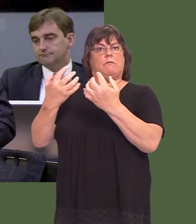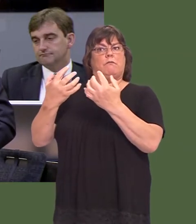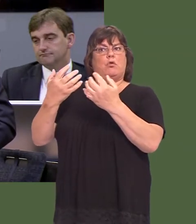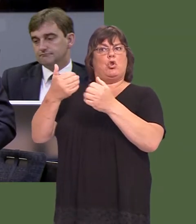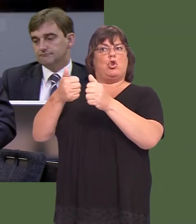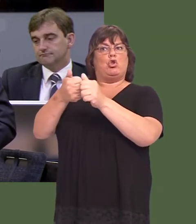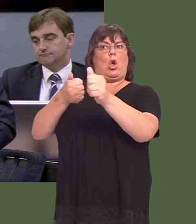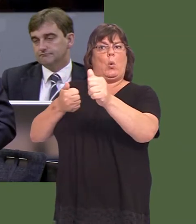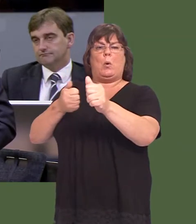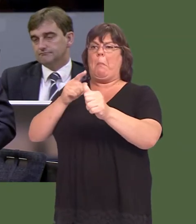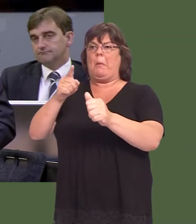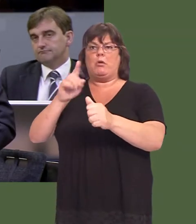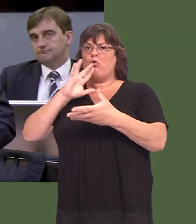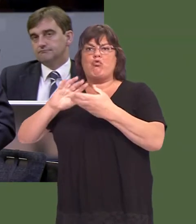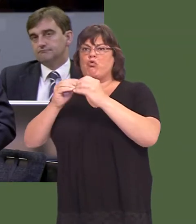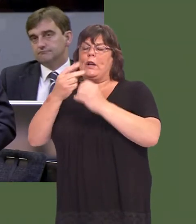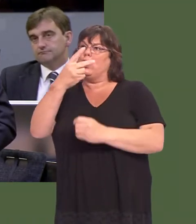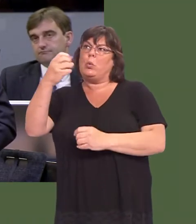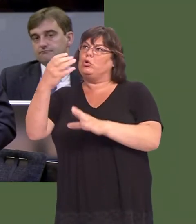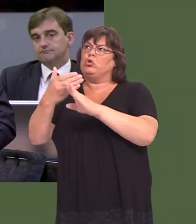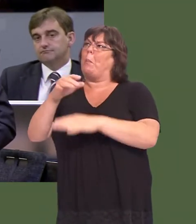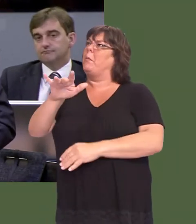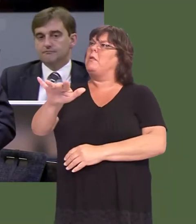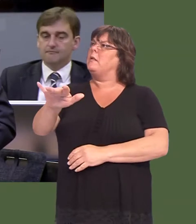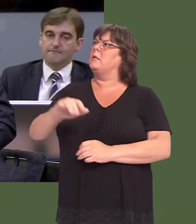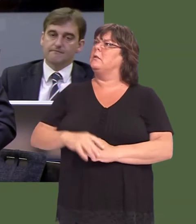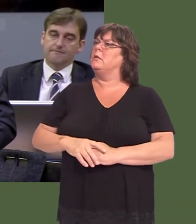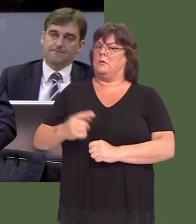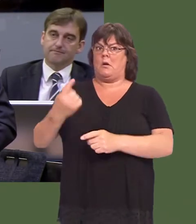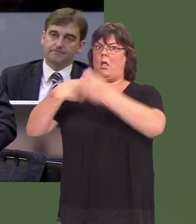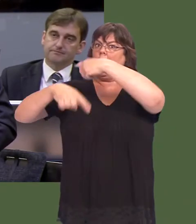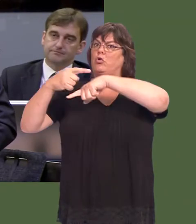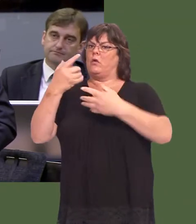I might add, you havenít managed to create 200 jobs in that area, and in the last year